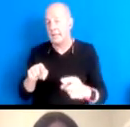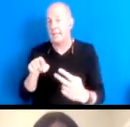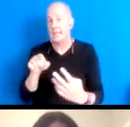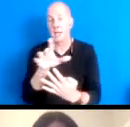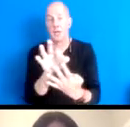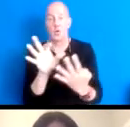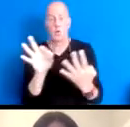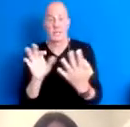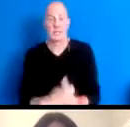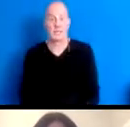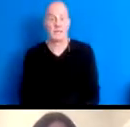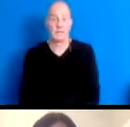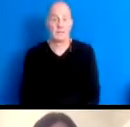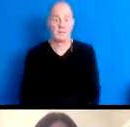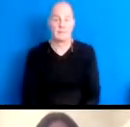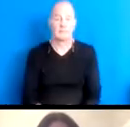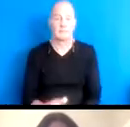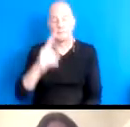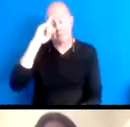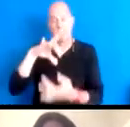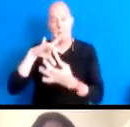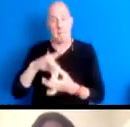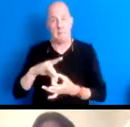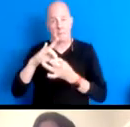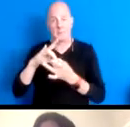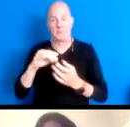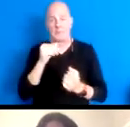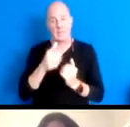16:23:42 Rather than seeing mindfulness as advice for our personal well being.